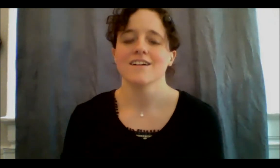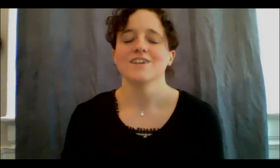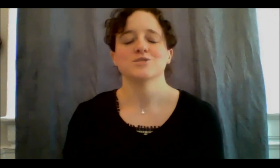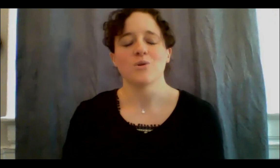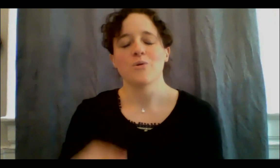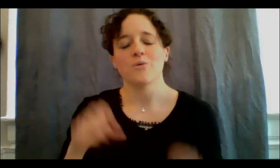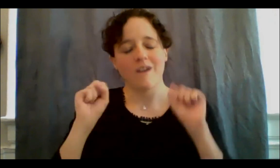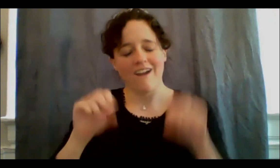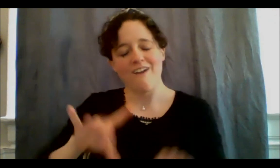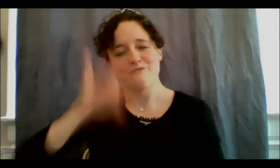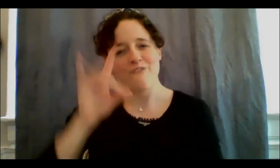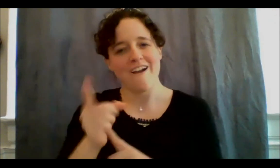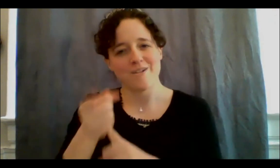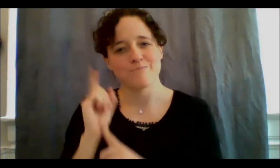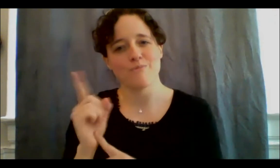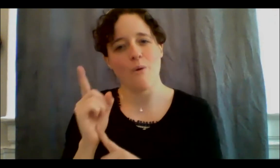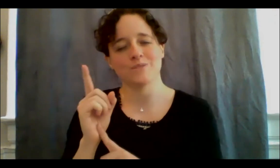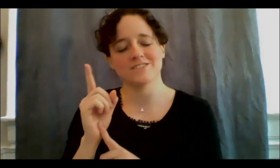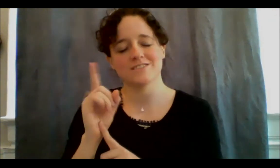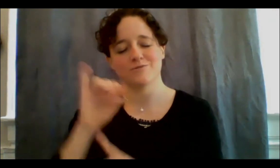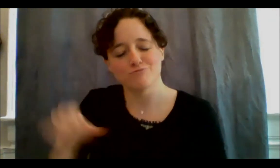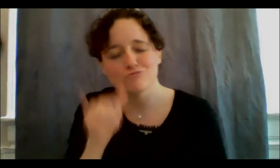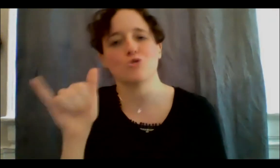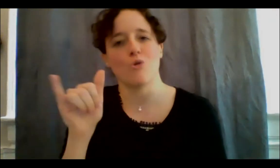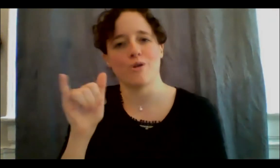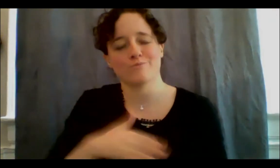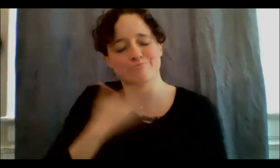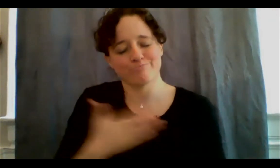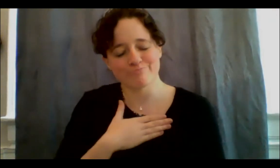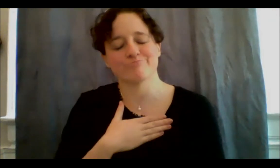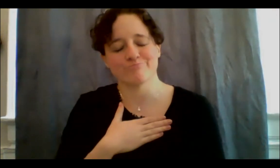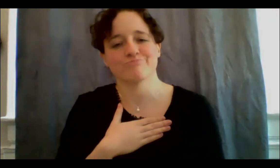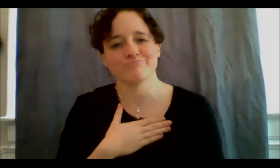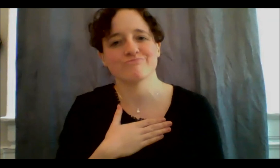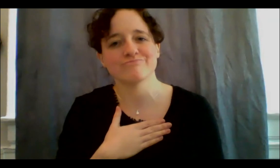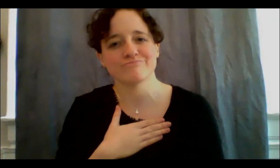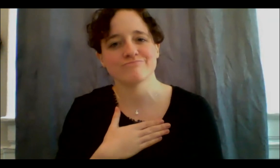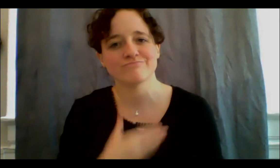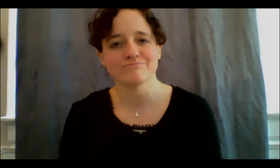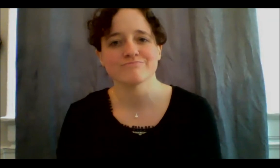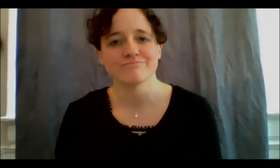as we fight. We fight for change.